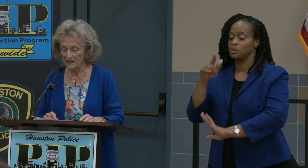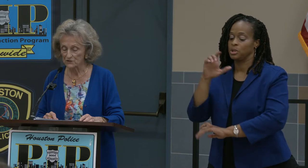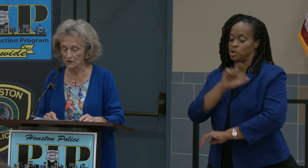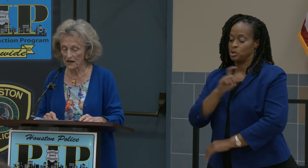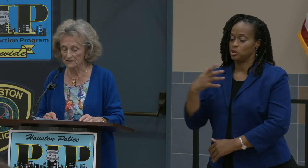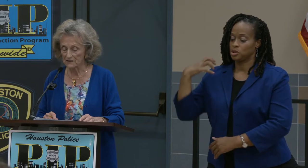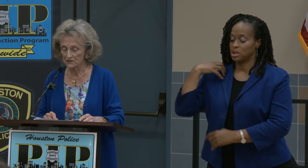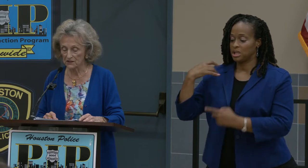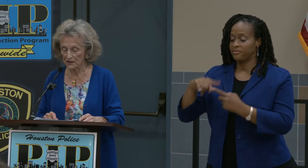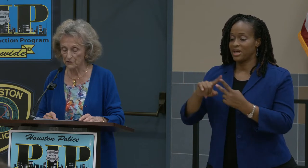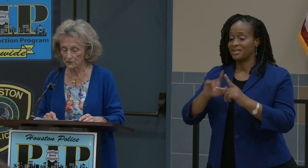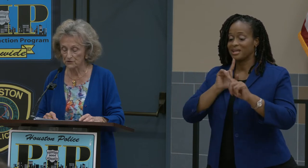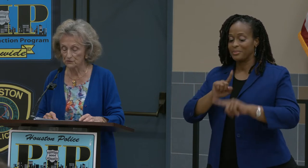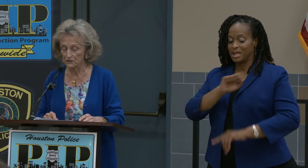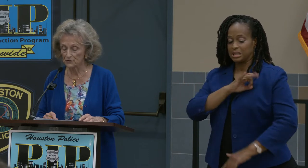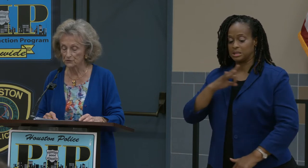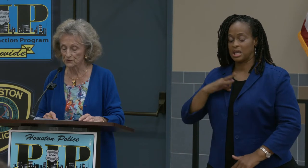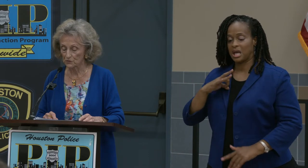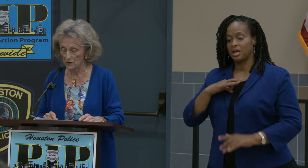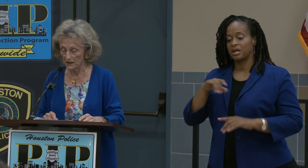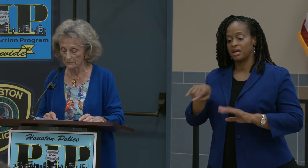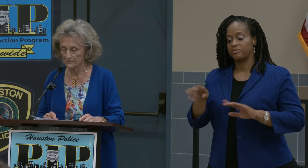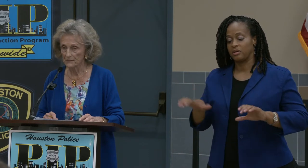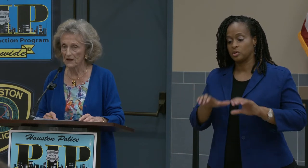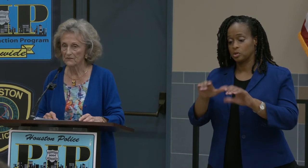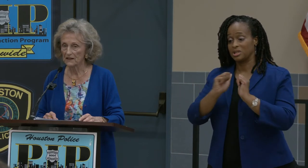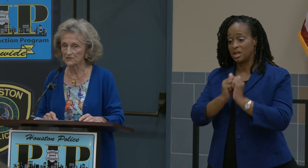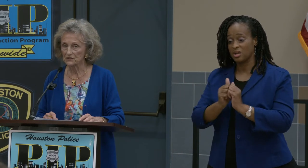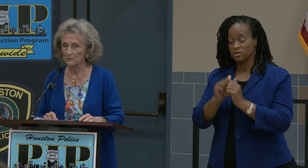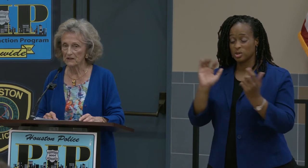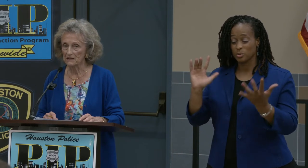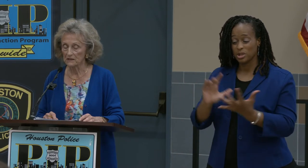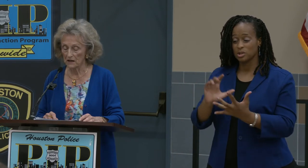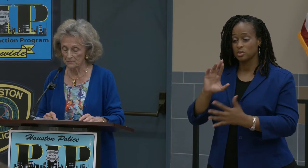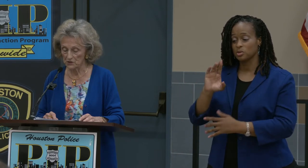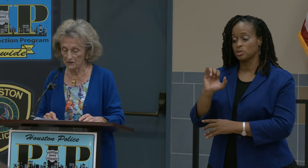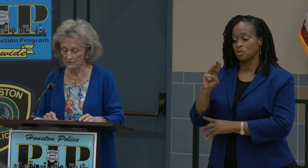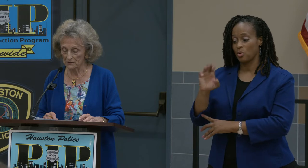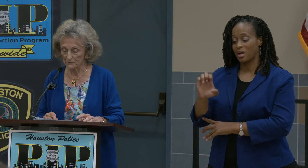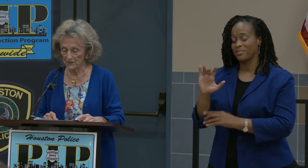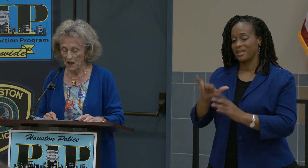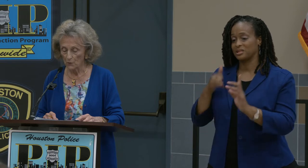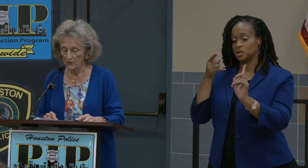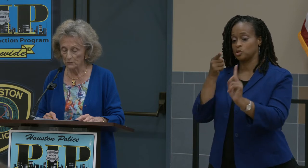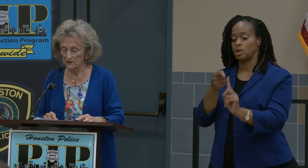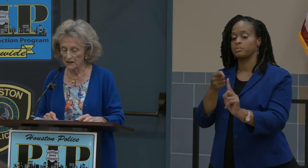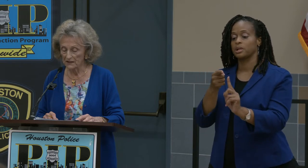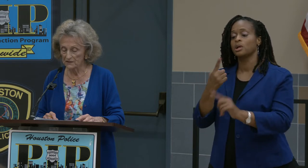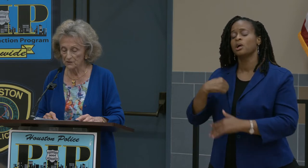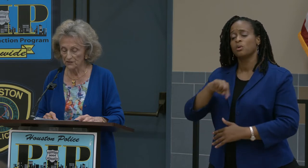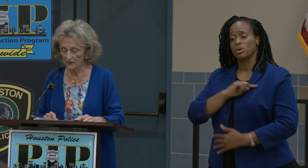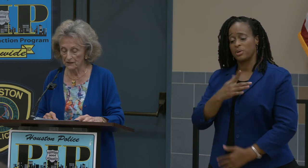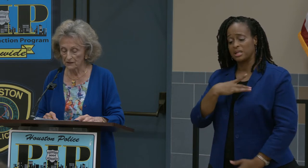interacting together to reduce crime. That's the main object. We would like to think